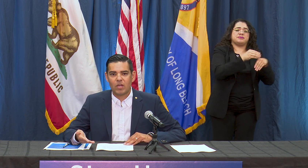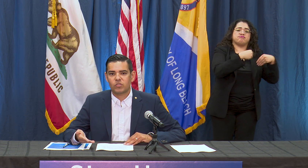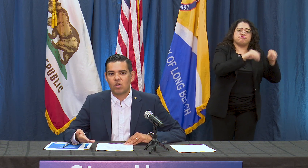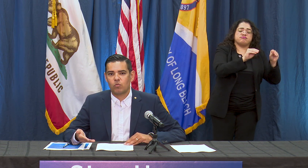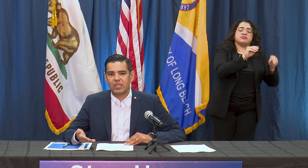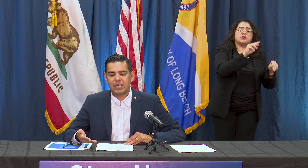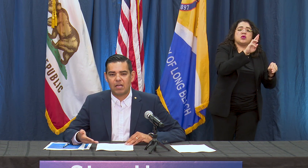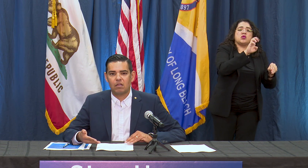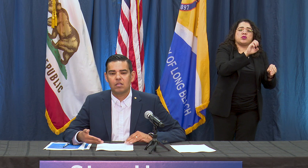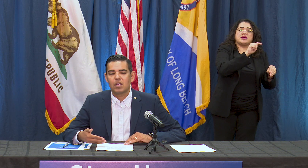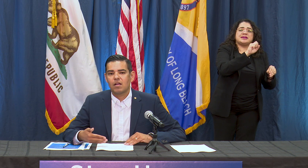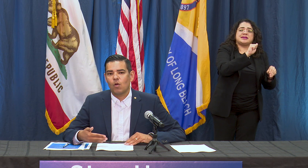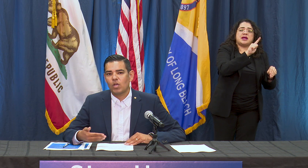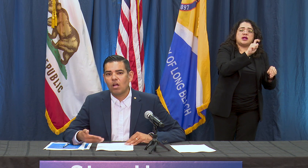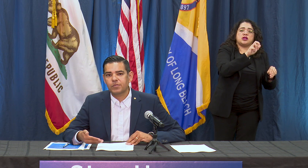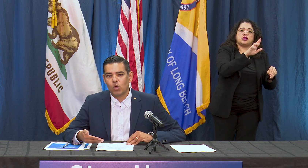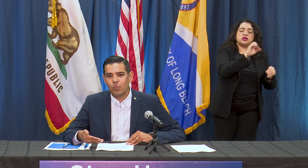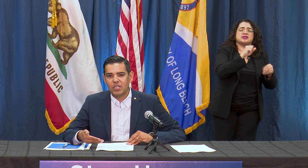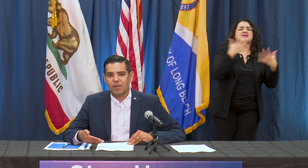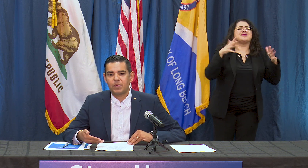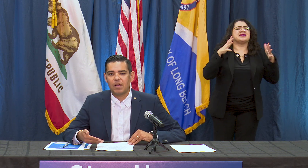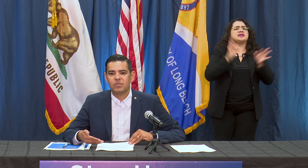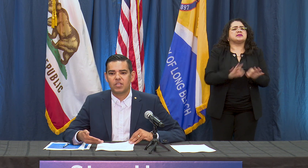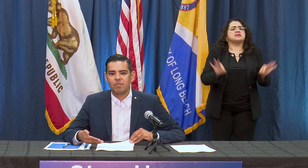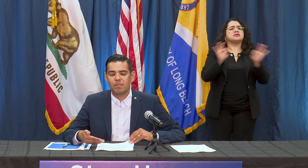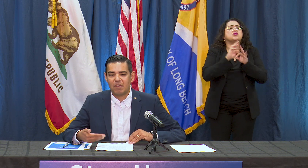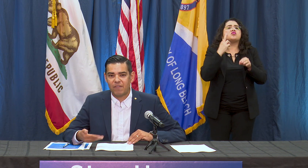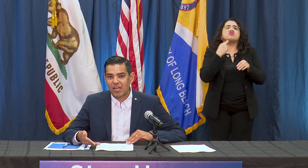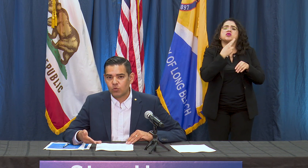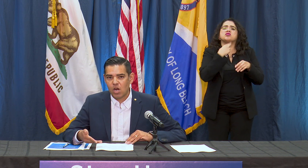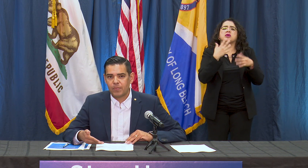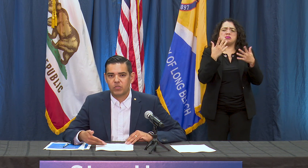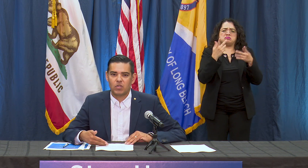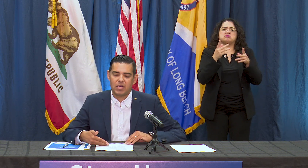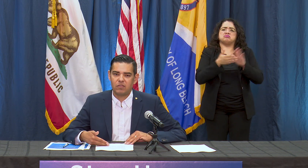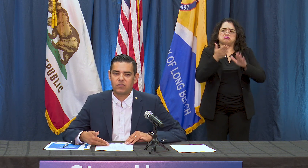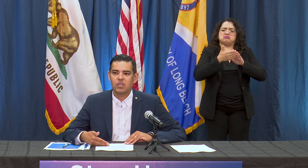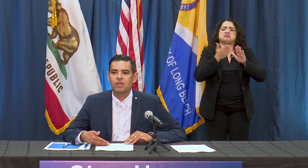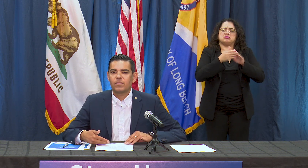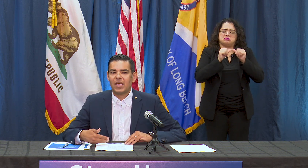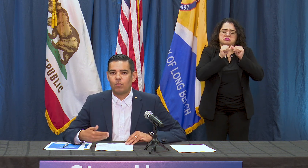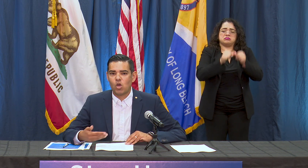restaurant retail, we also opened up some manufacturing opportunities, and we